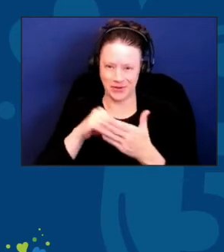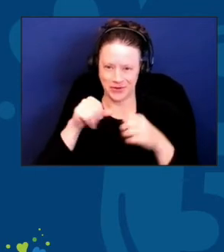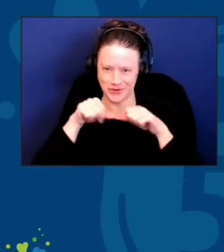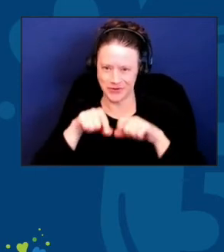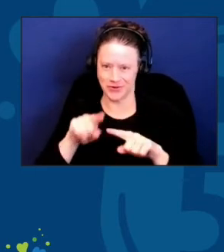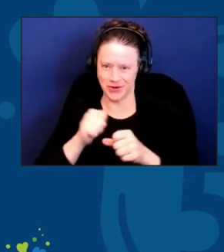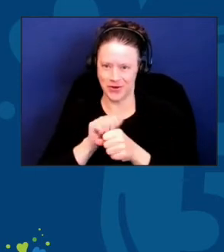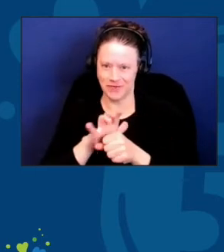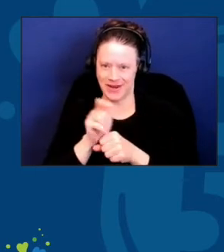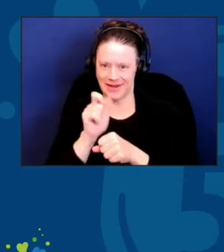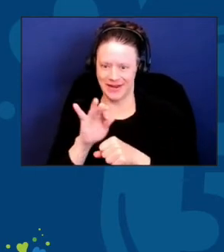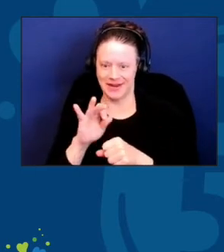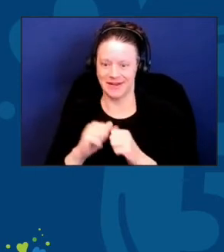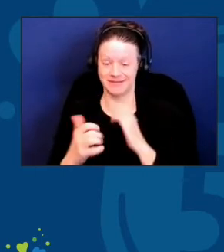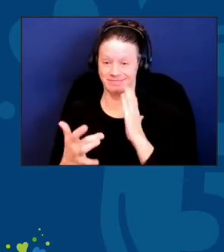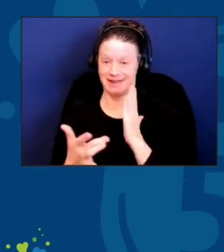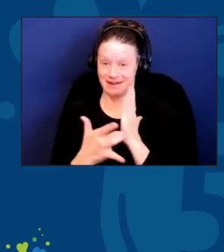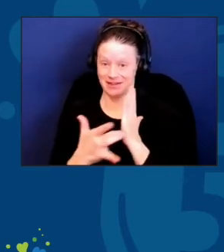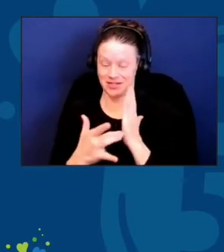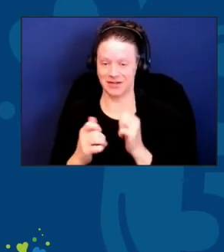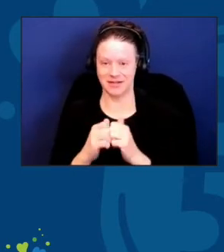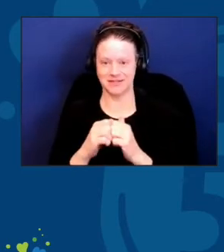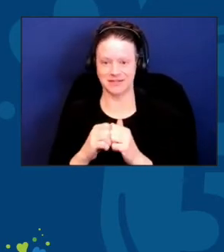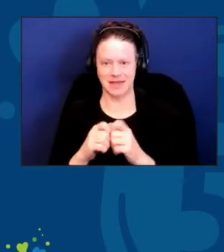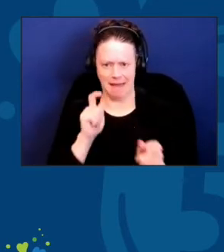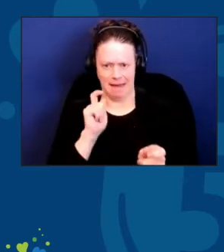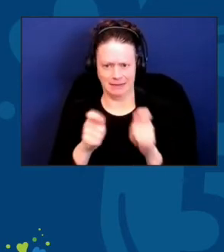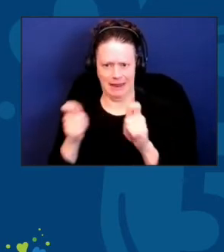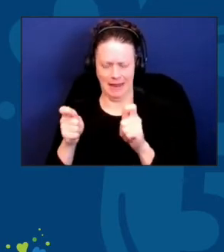It's adapt, adopt, and develop new tools